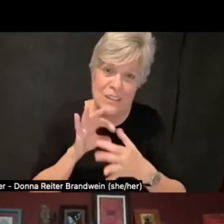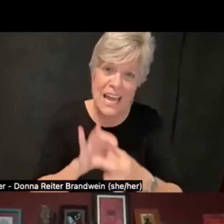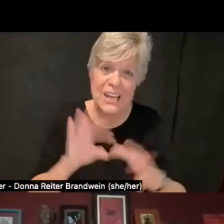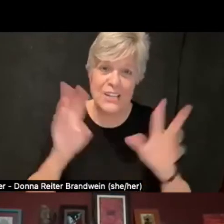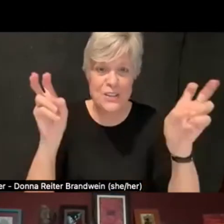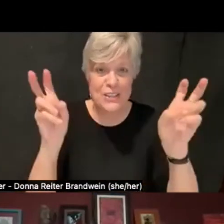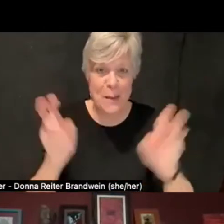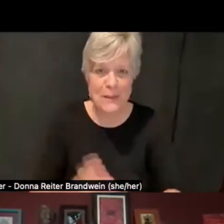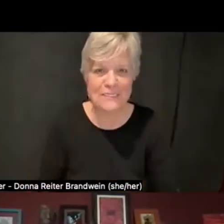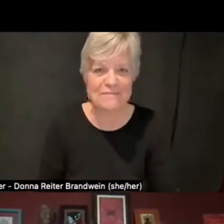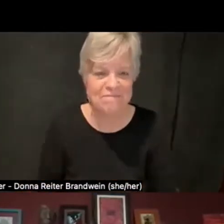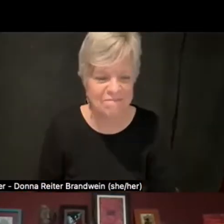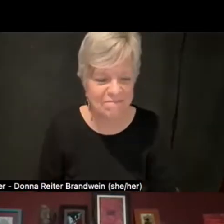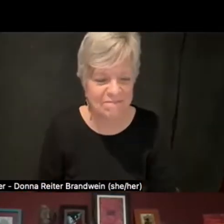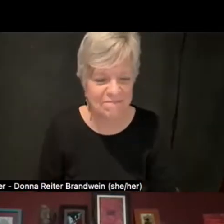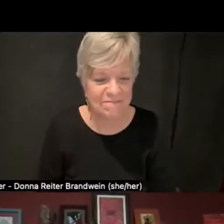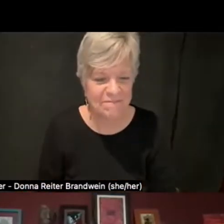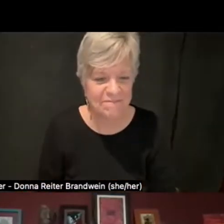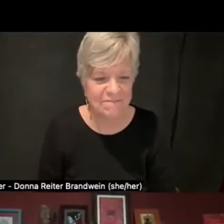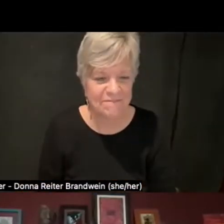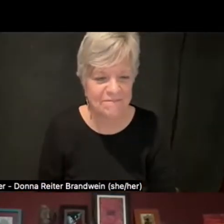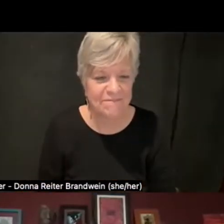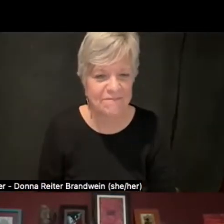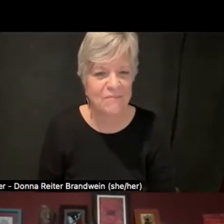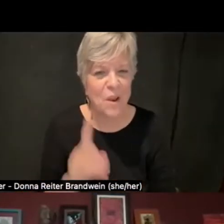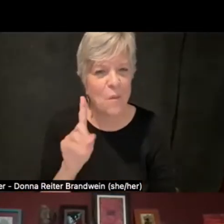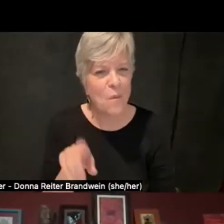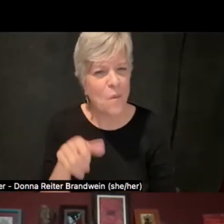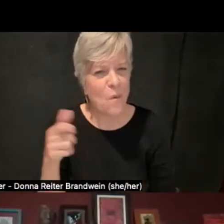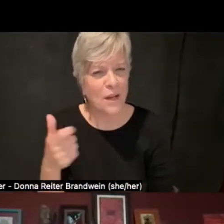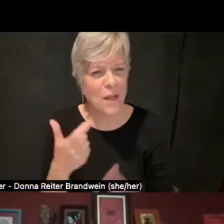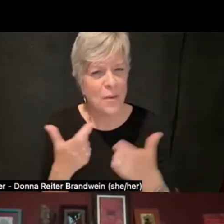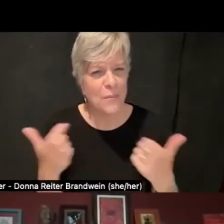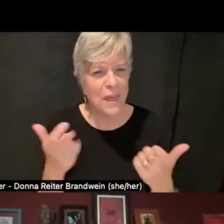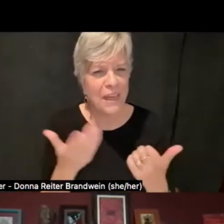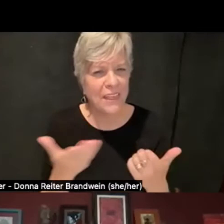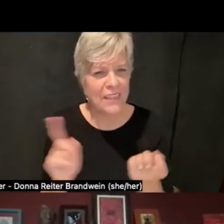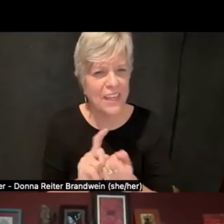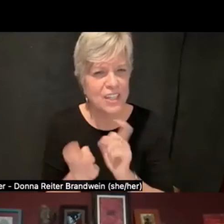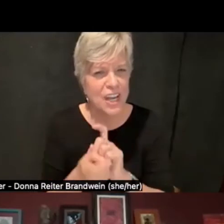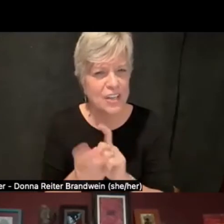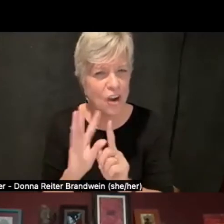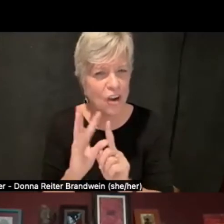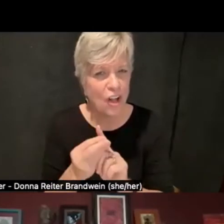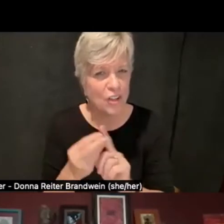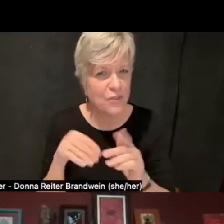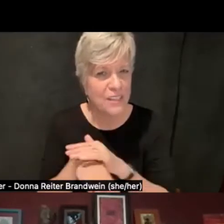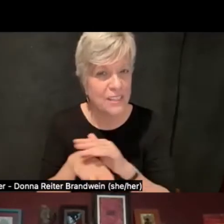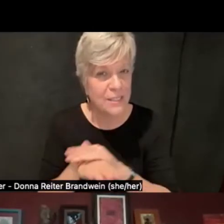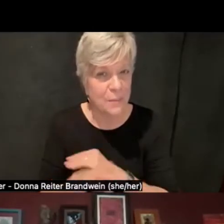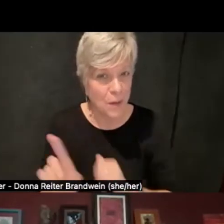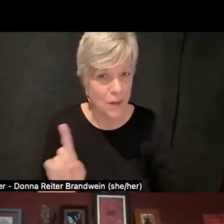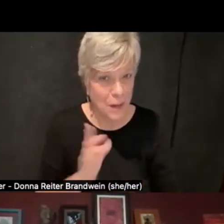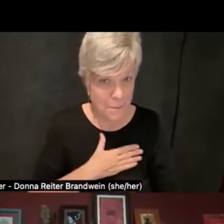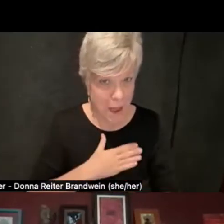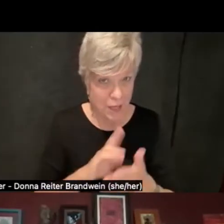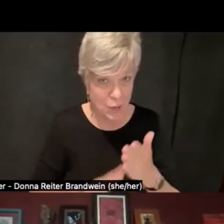And I think another big thing that shifted our culture of accessibility was the pandemic